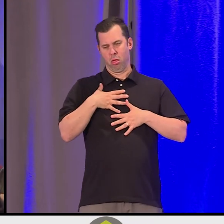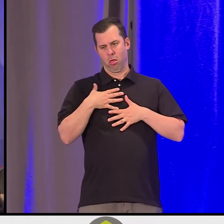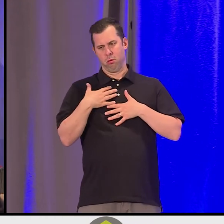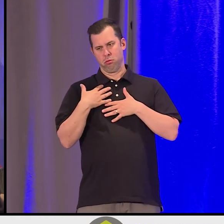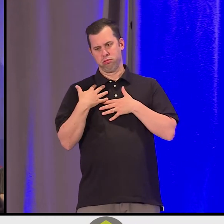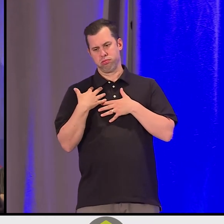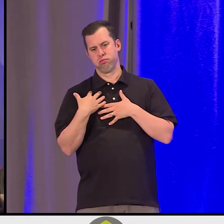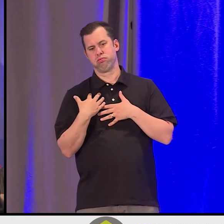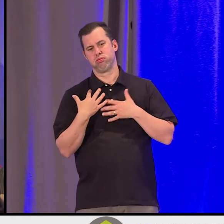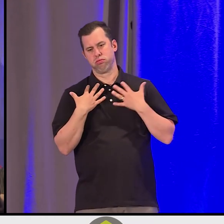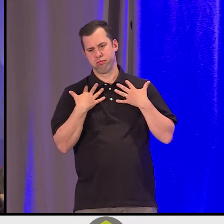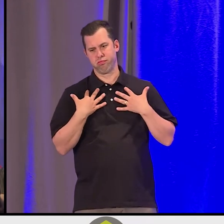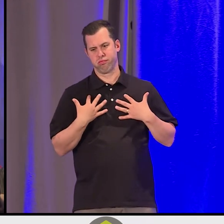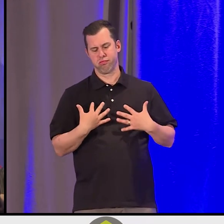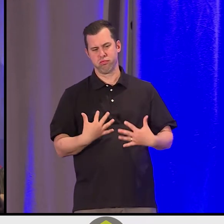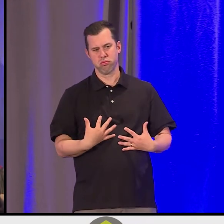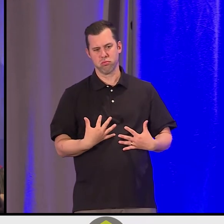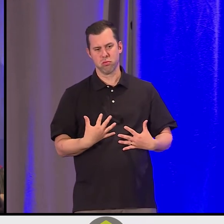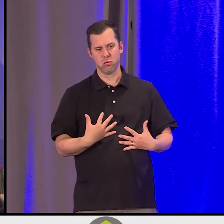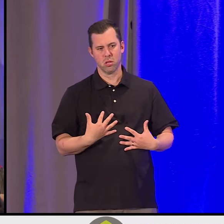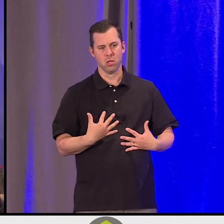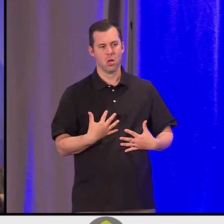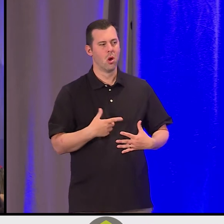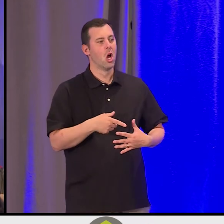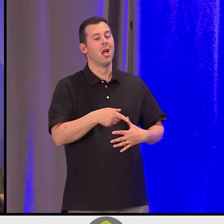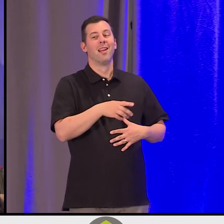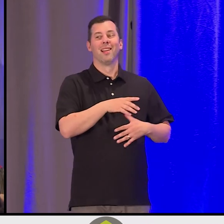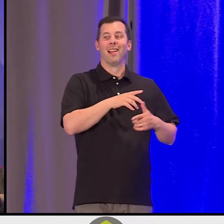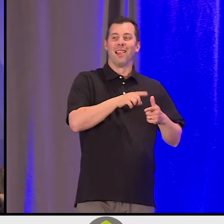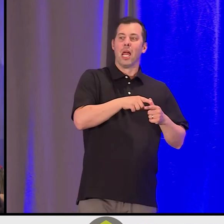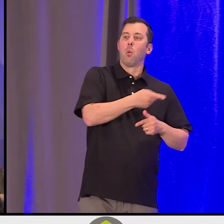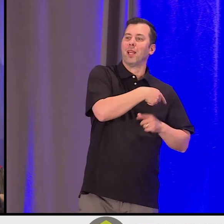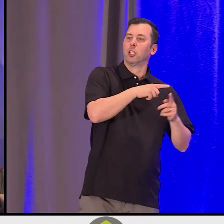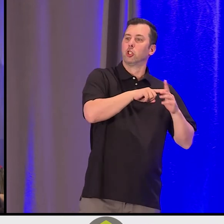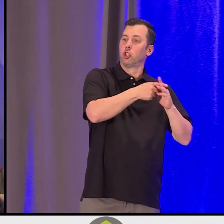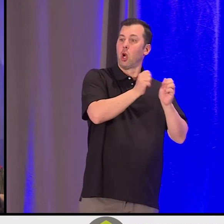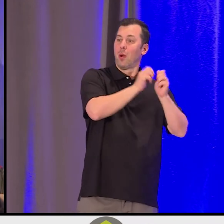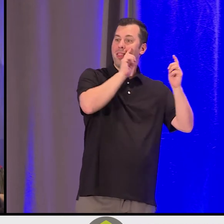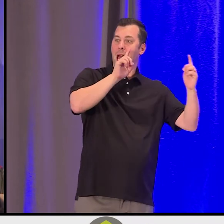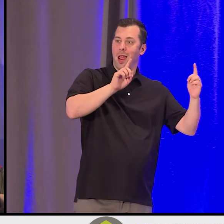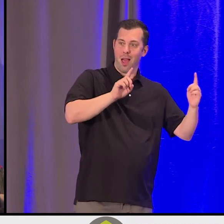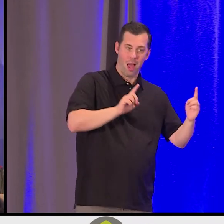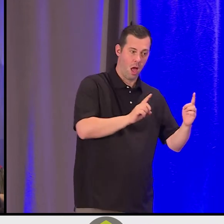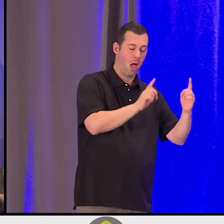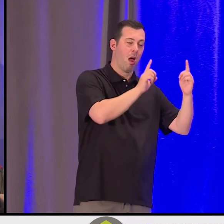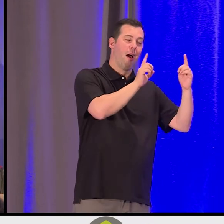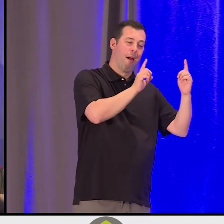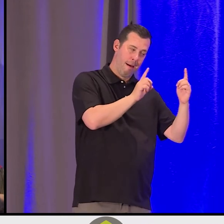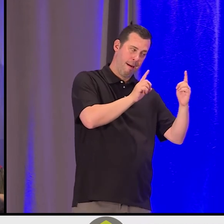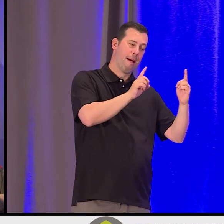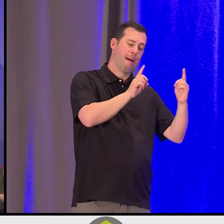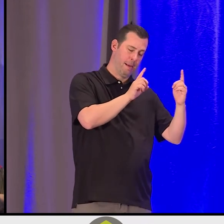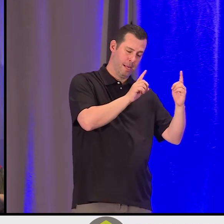And so we started with that, with [Indigenous language] it's hard. We really care about the work that you've done